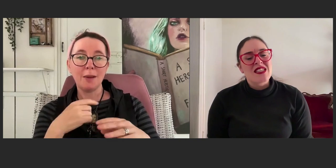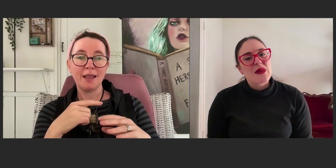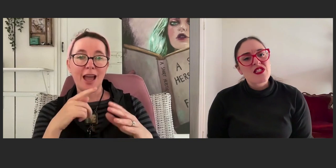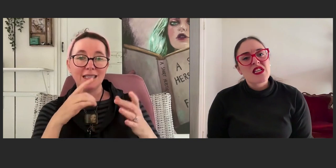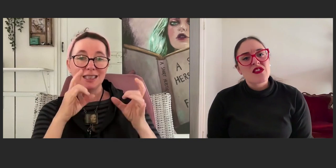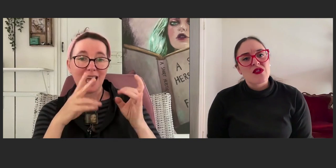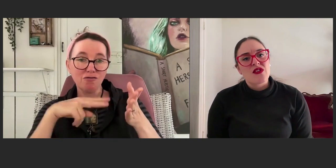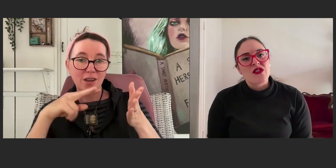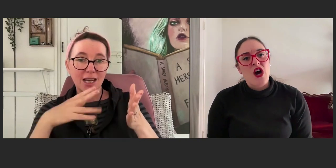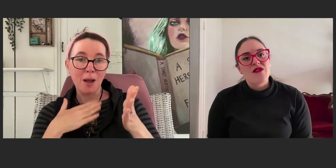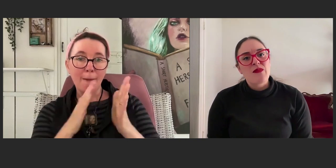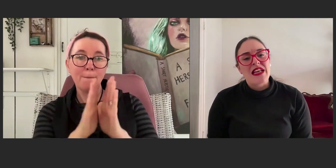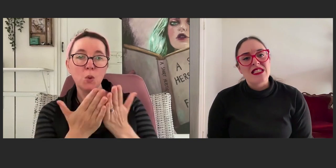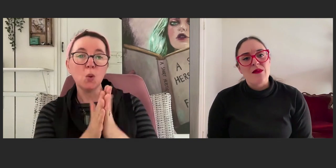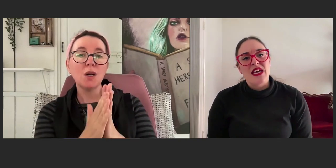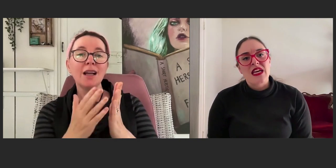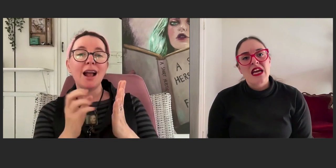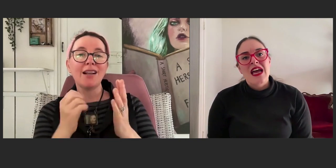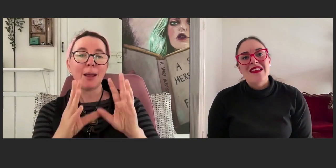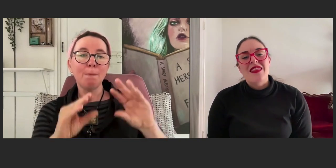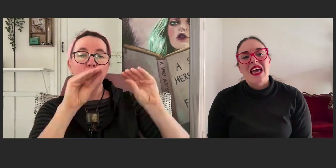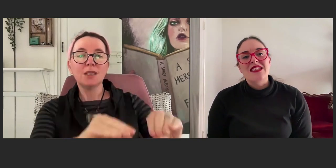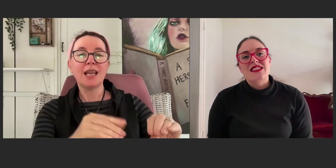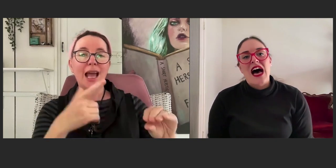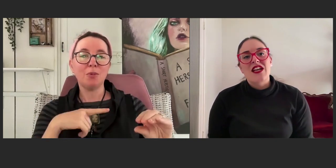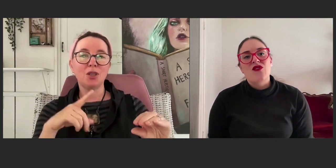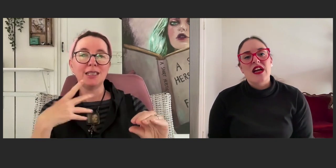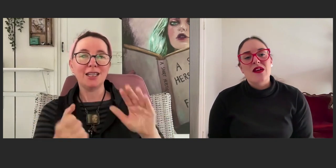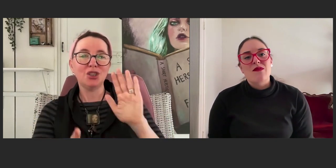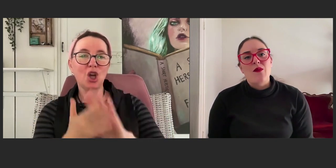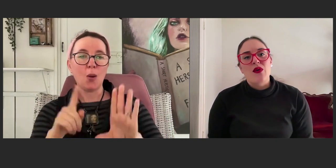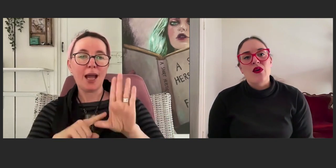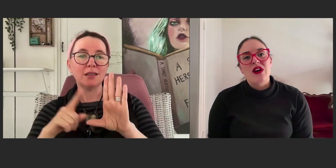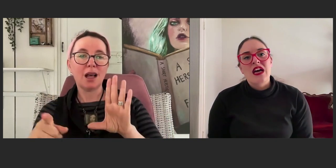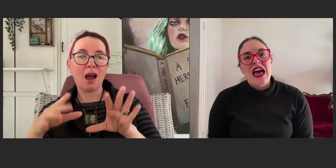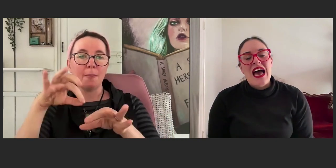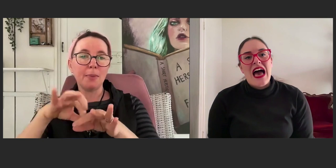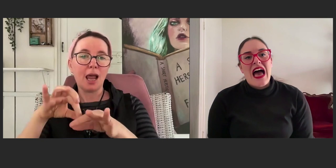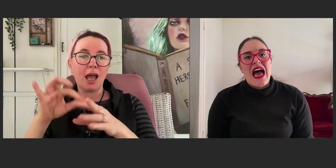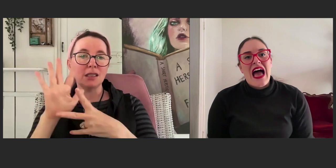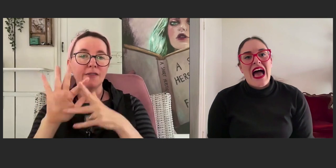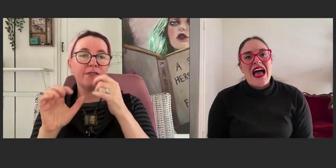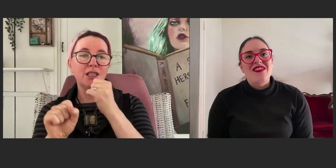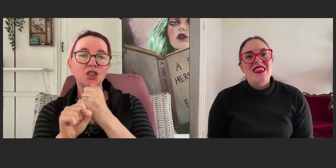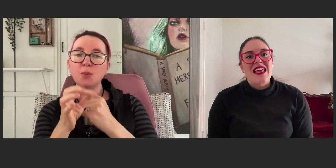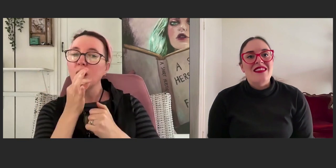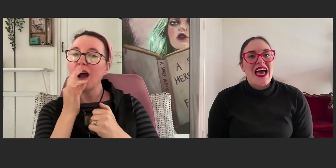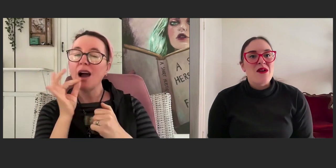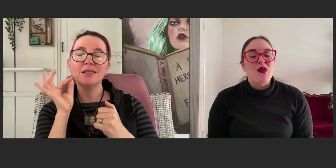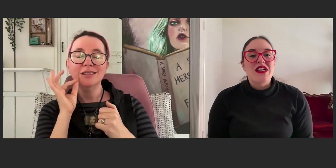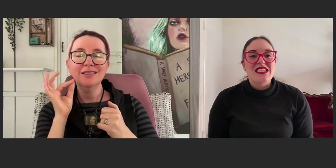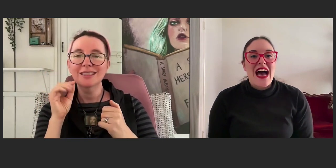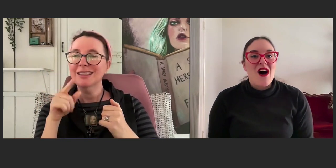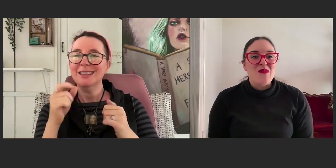especially through the COVID pandemic, that they had started reading my book and then they put it down,